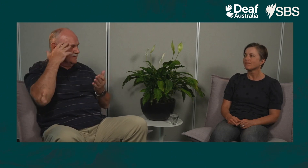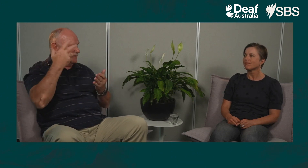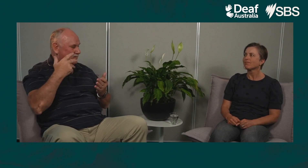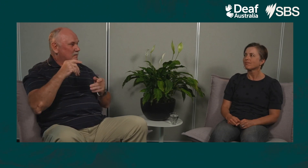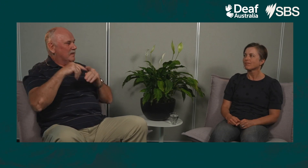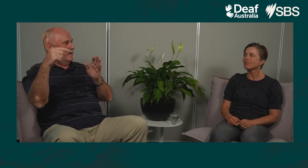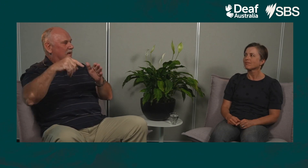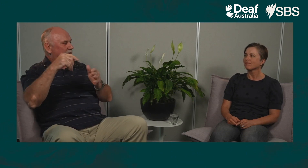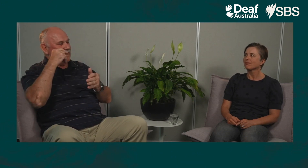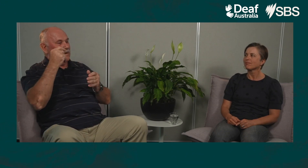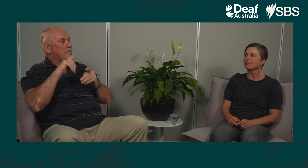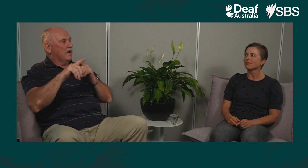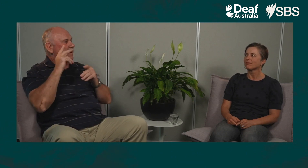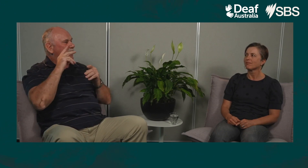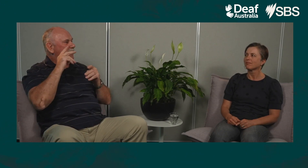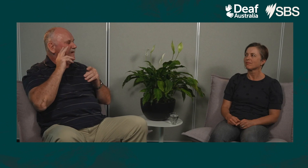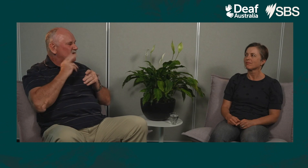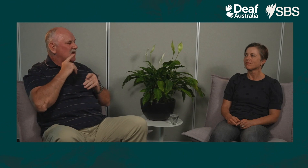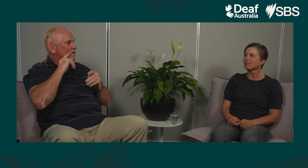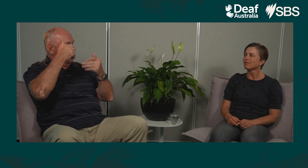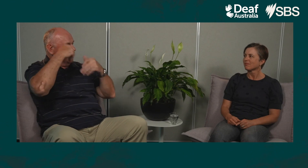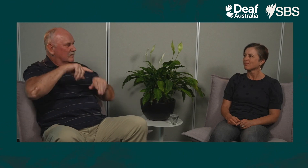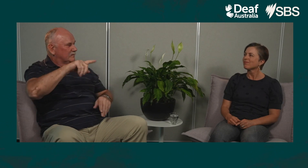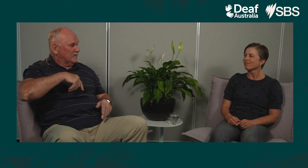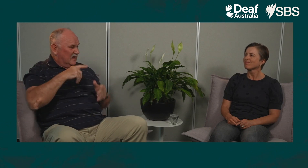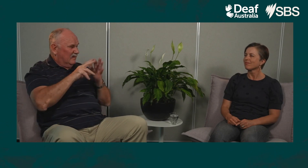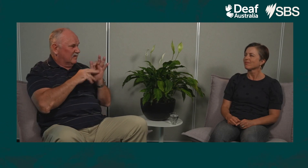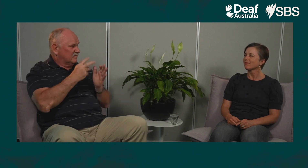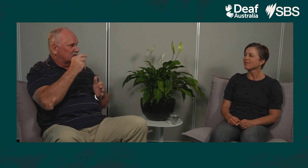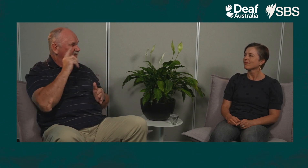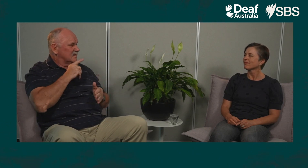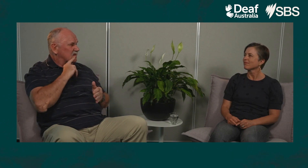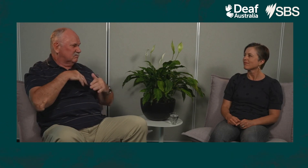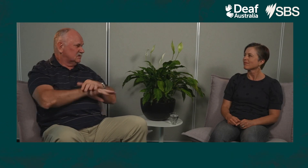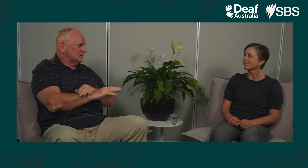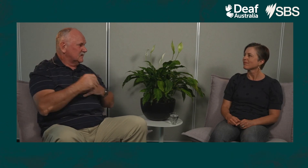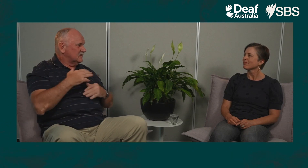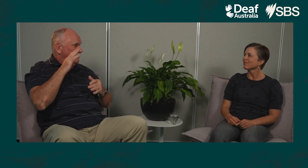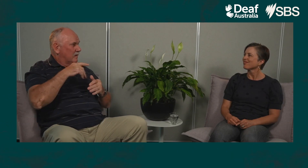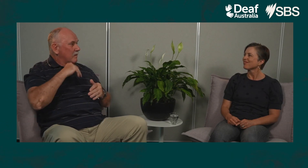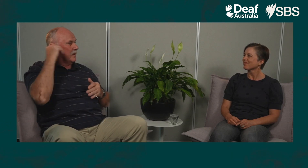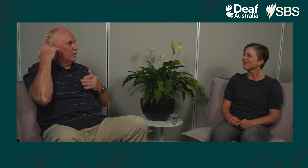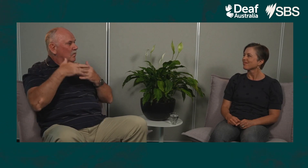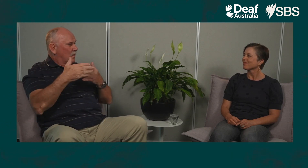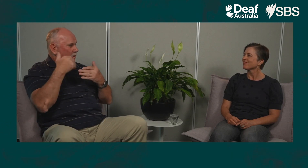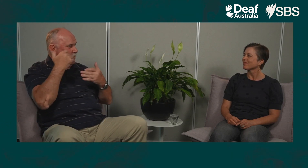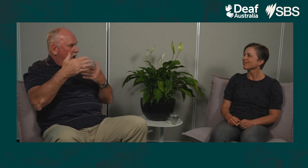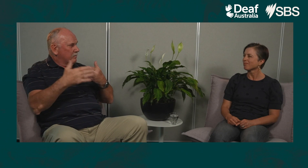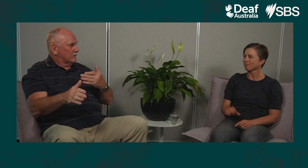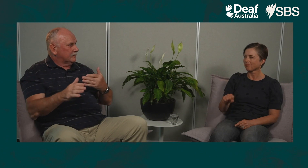But most of the time there’d be at least somebody in the main areas who could see, and some people would just walk straight in, the back door was always open.